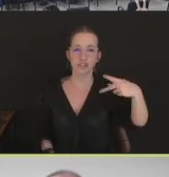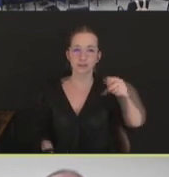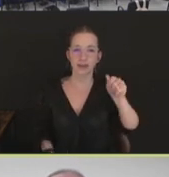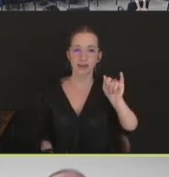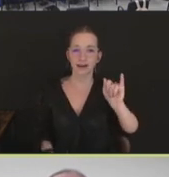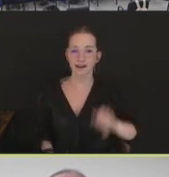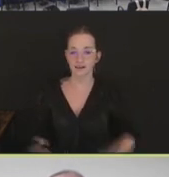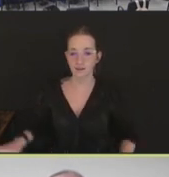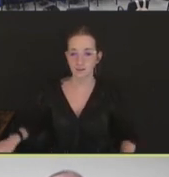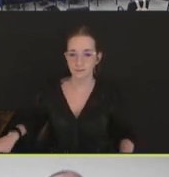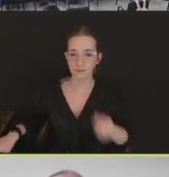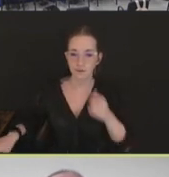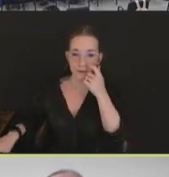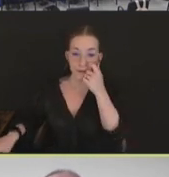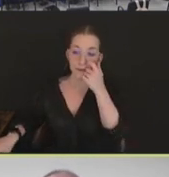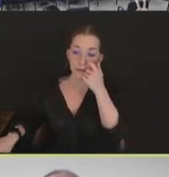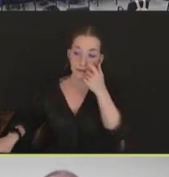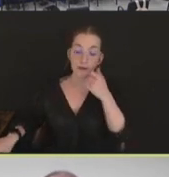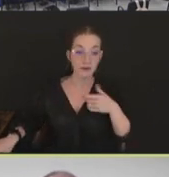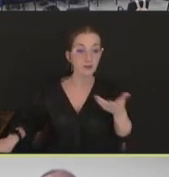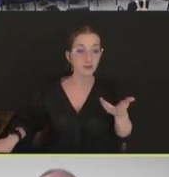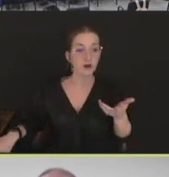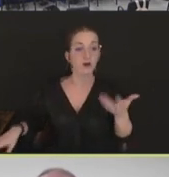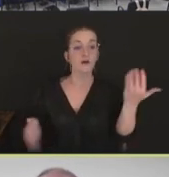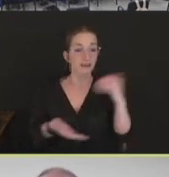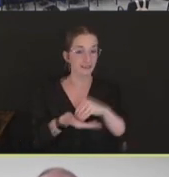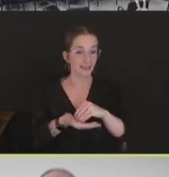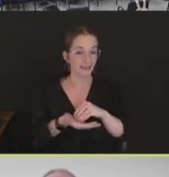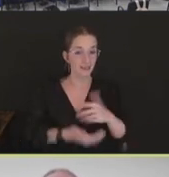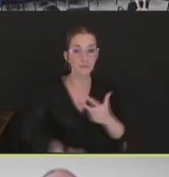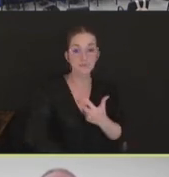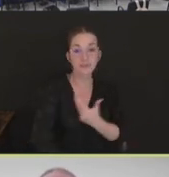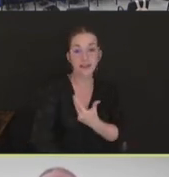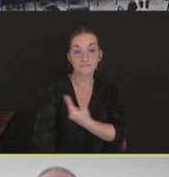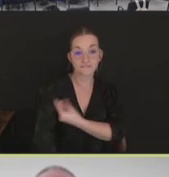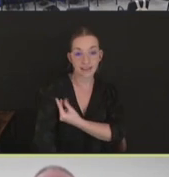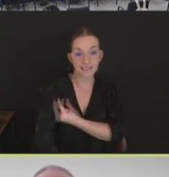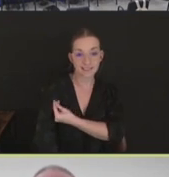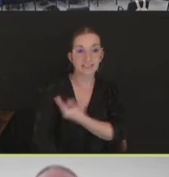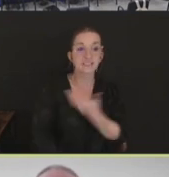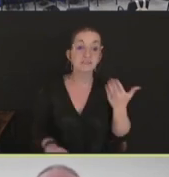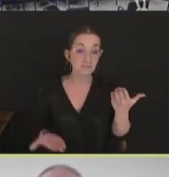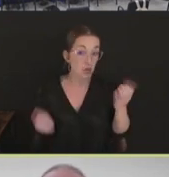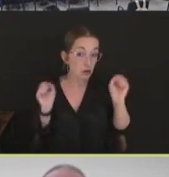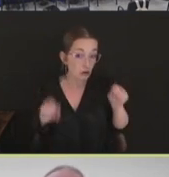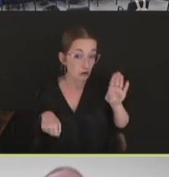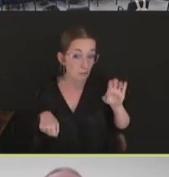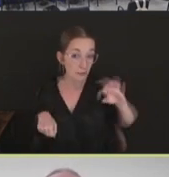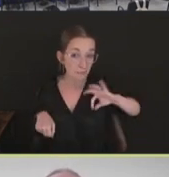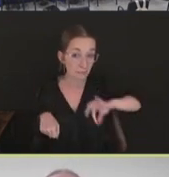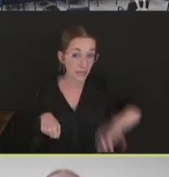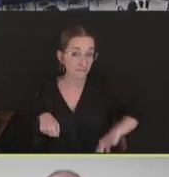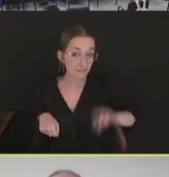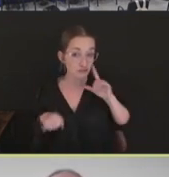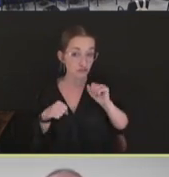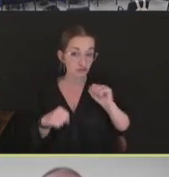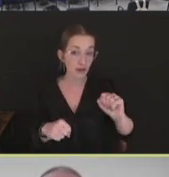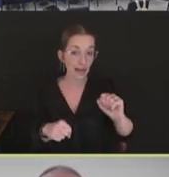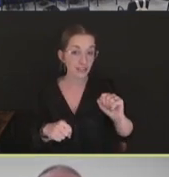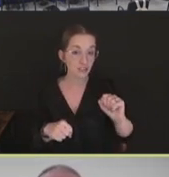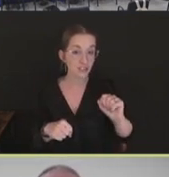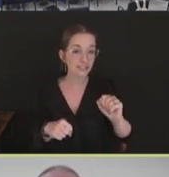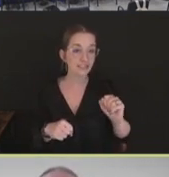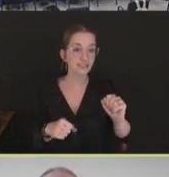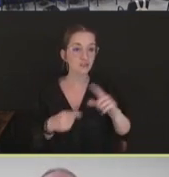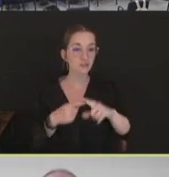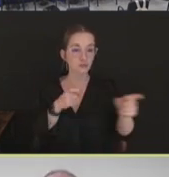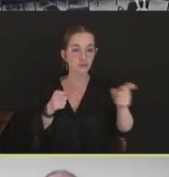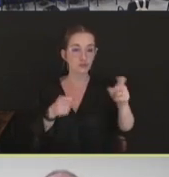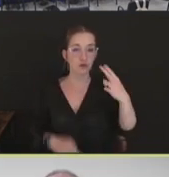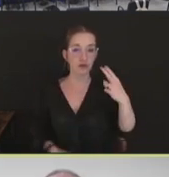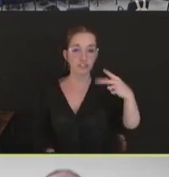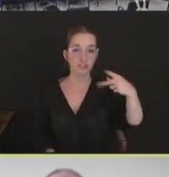So again, vaccinations might be a beneficial strategy to use to control HPAI, but it does